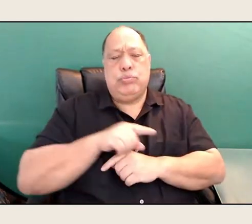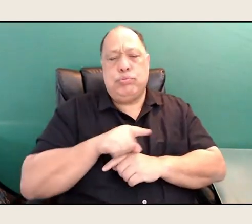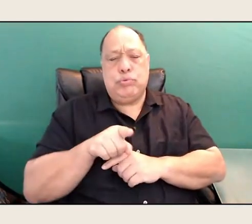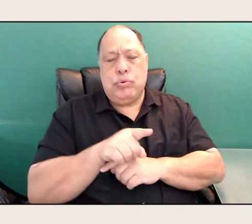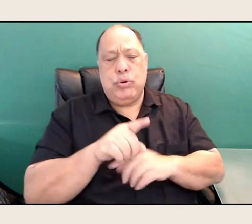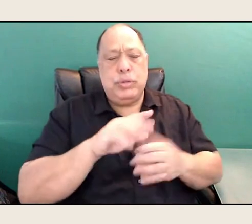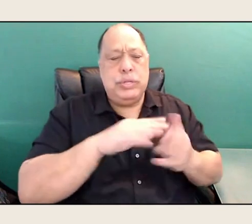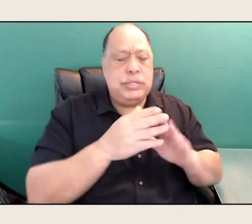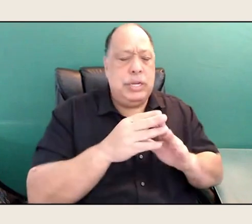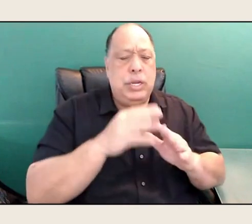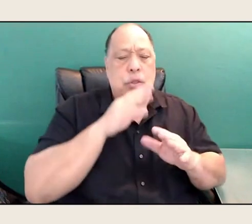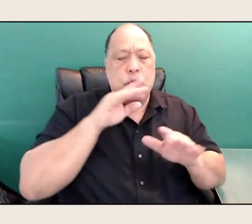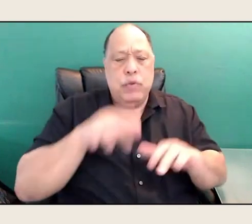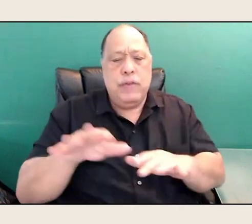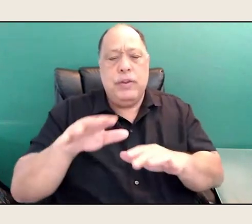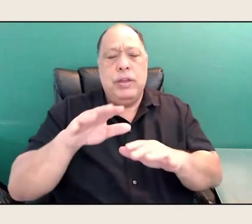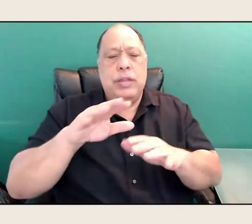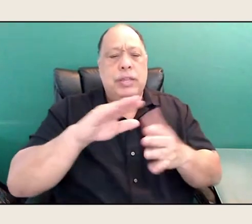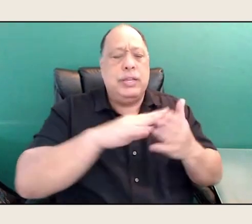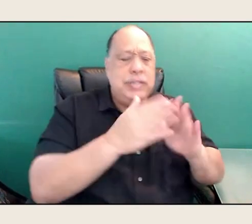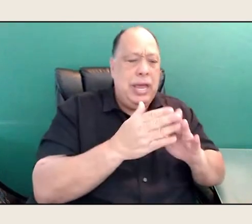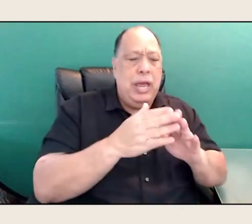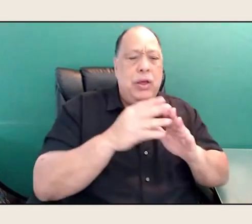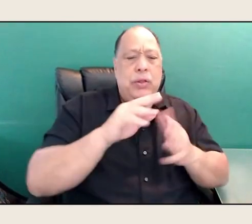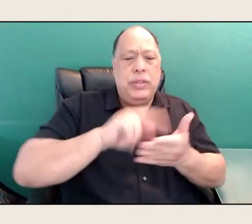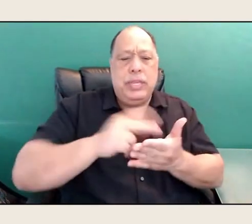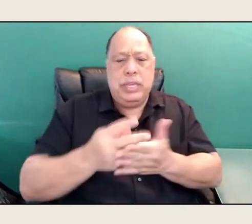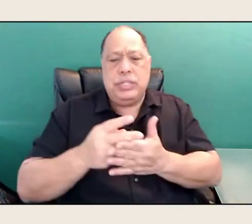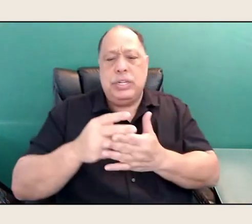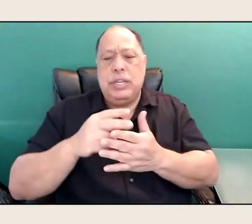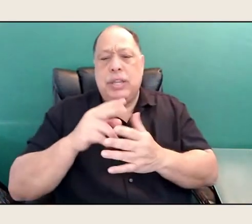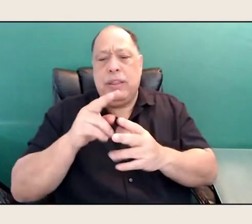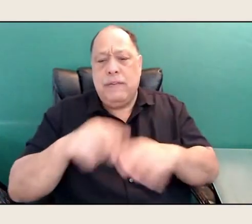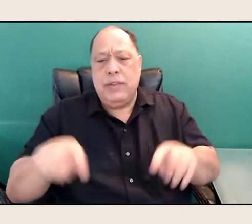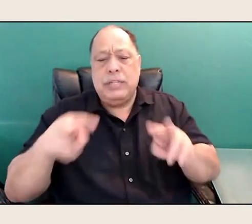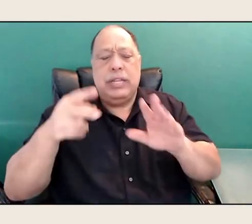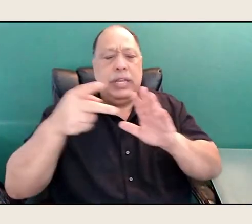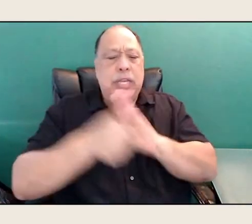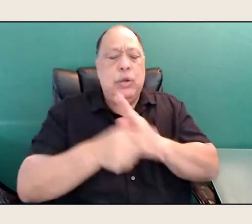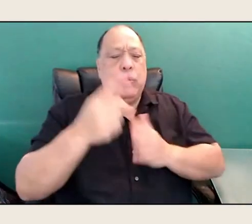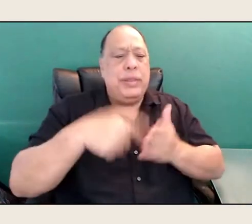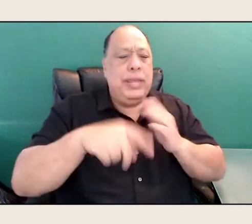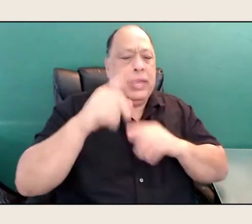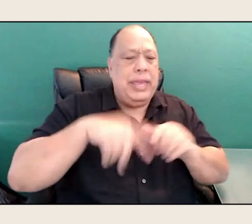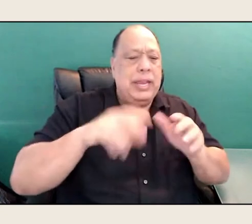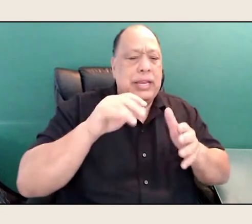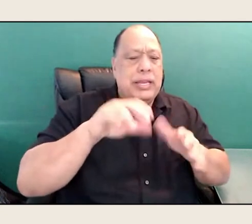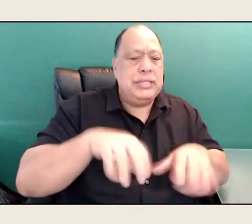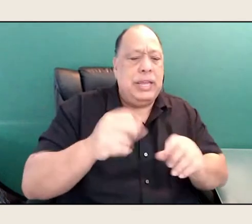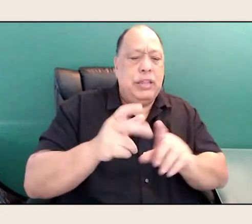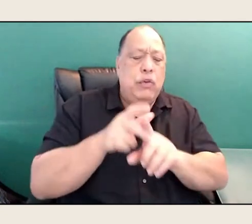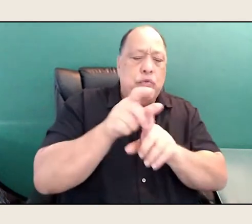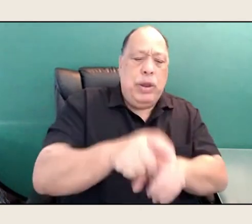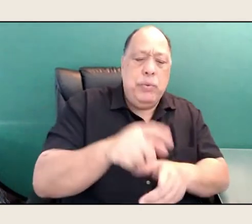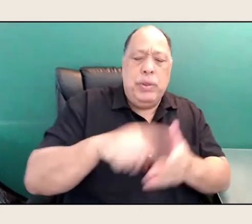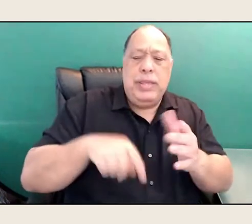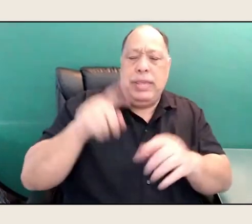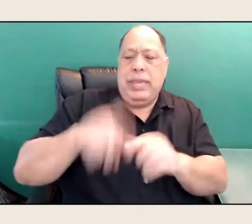"the bedroom, our kitchen, "they eat everything or burn it, "they kill what they cannot take, "they rape what they cannot kill, "they take rumors fall like rain,